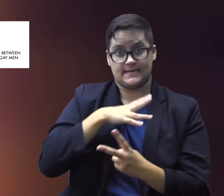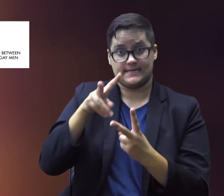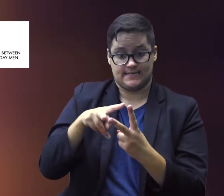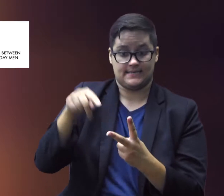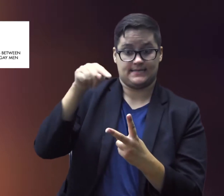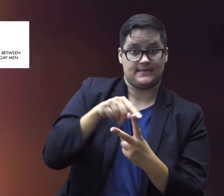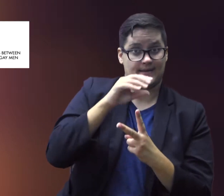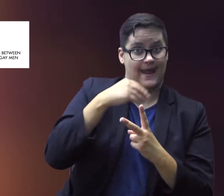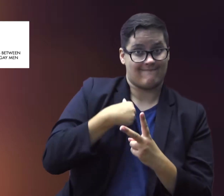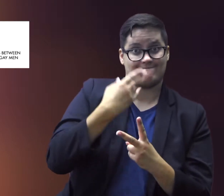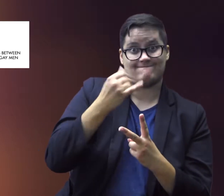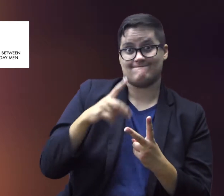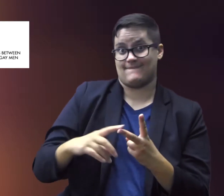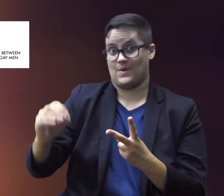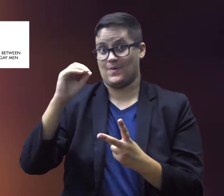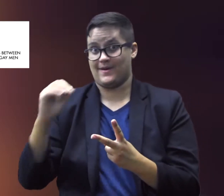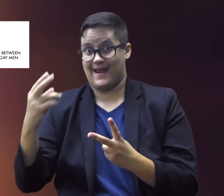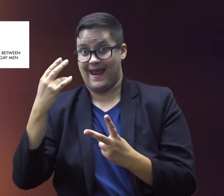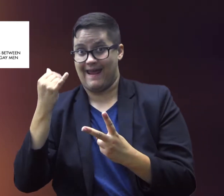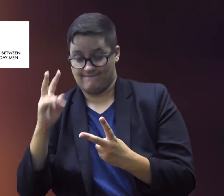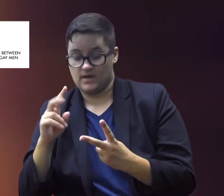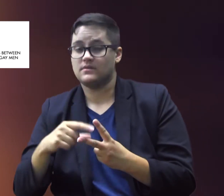of different HIV status